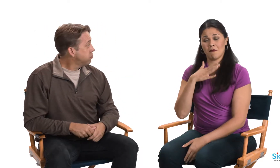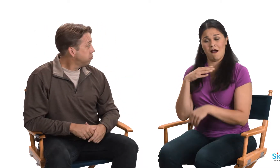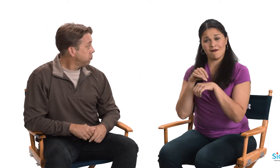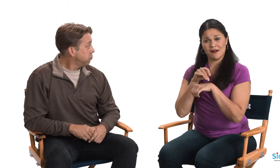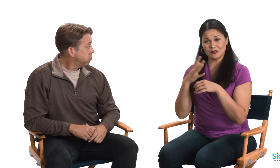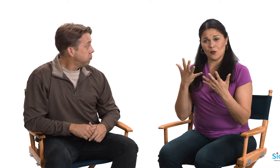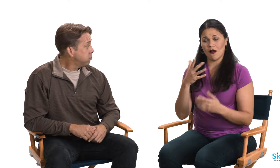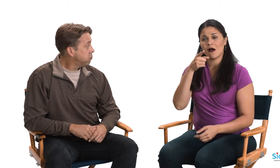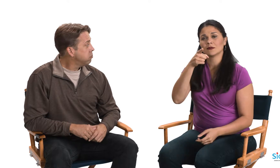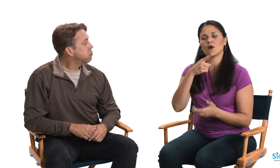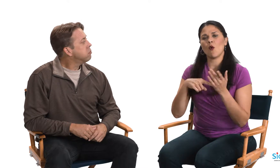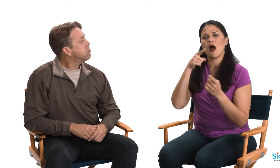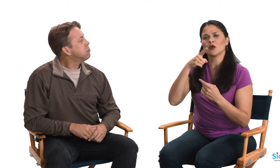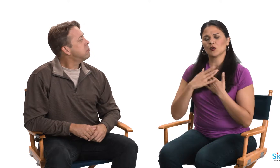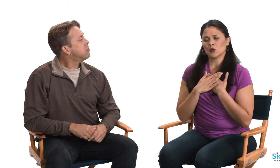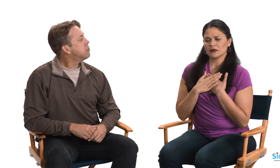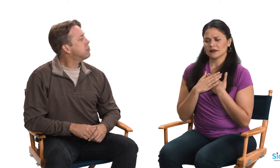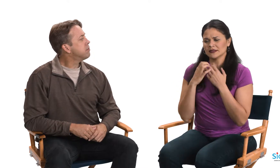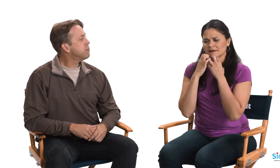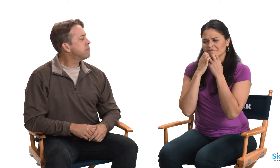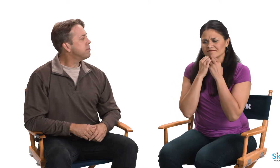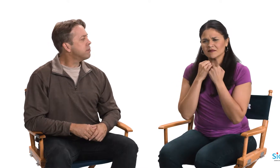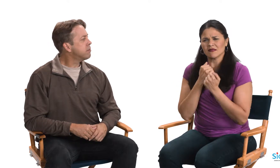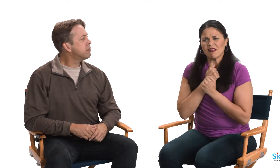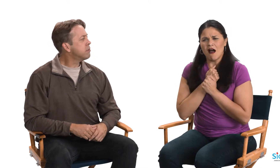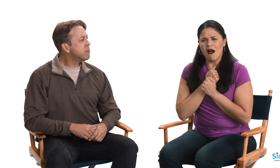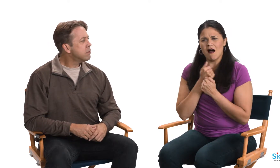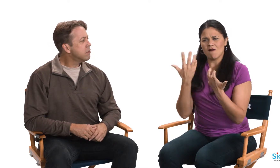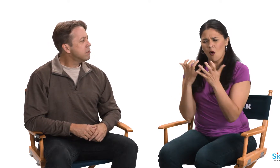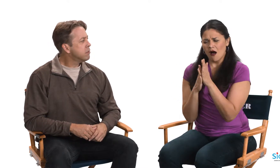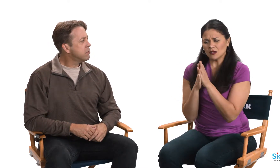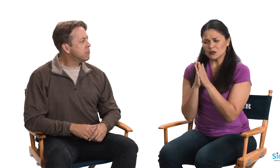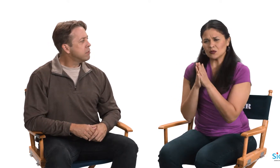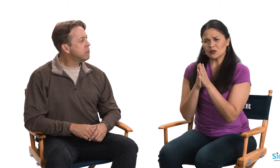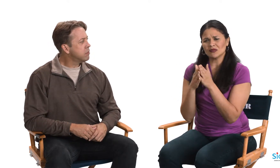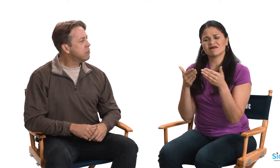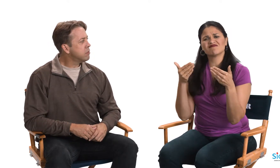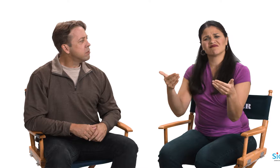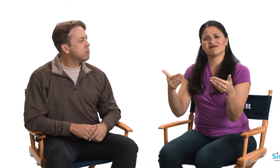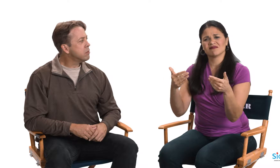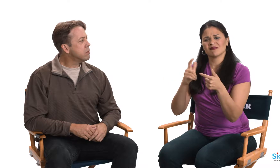[Alexandria] Well, my advice to you is that the things that are precious and dear in your heart, the things that are really important to you,